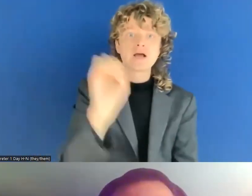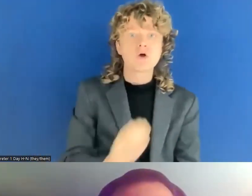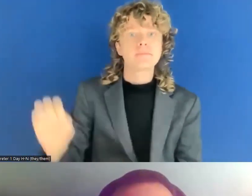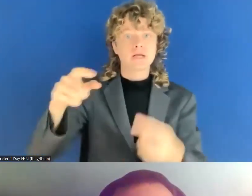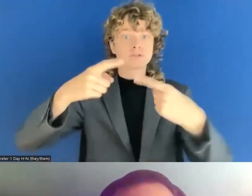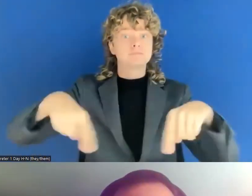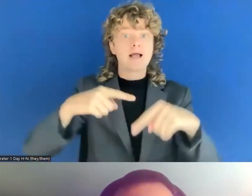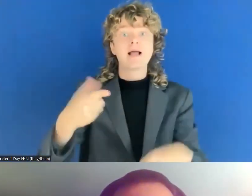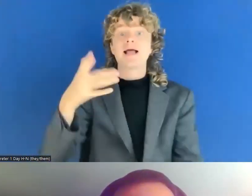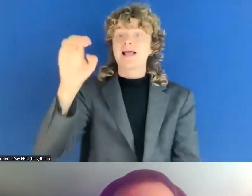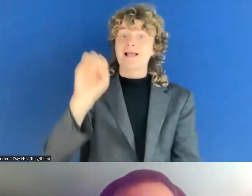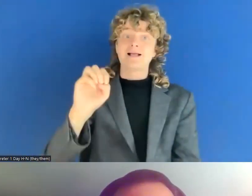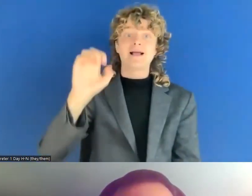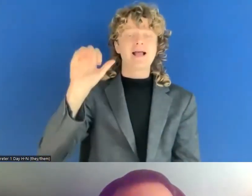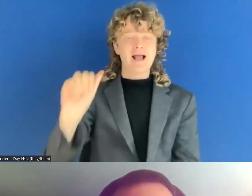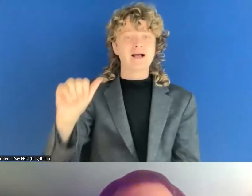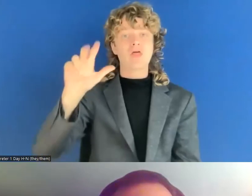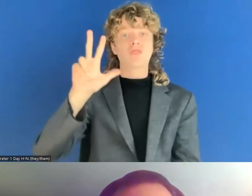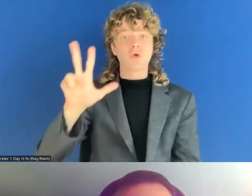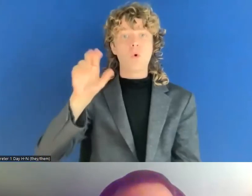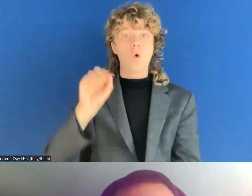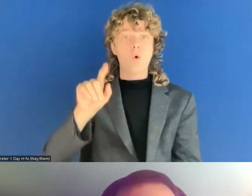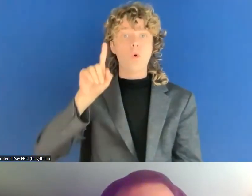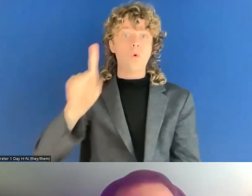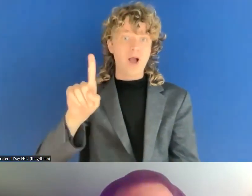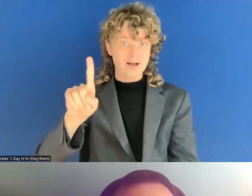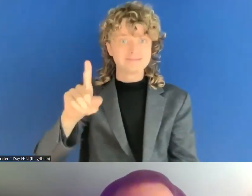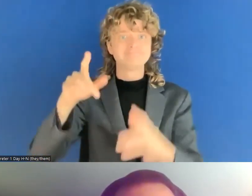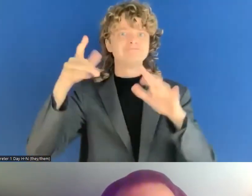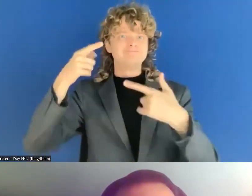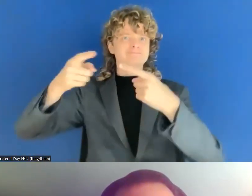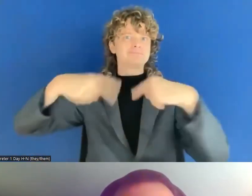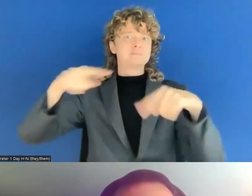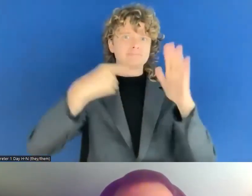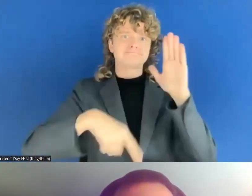But there was also another interesting standard that was adopted not so long ago,